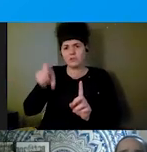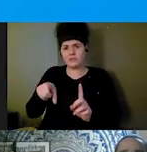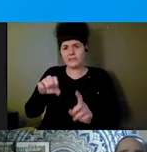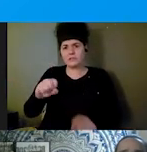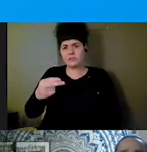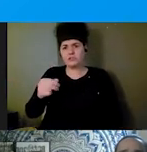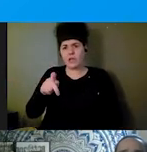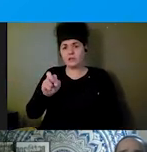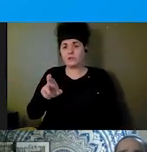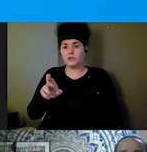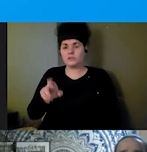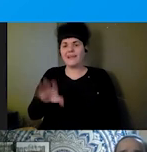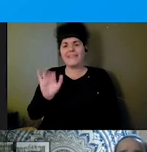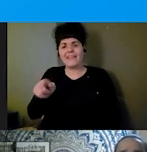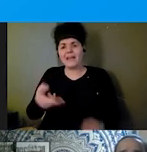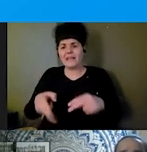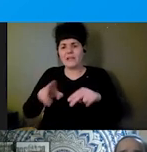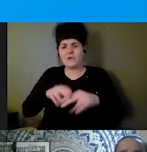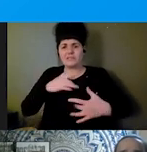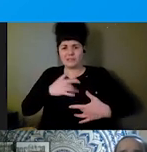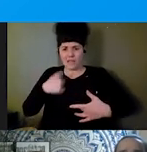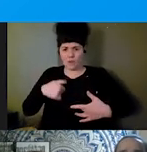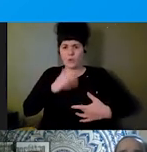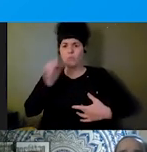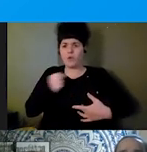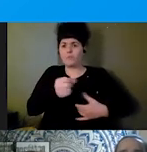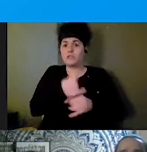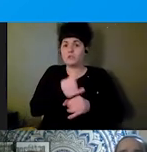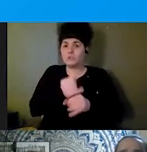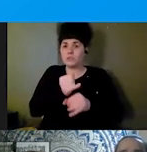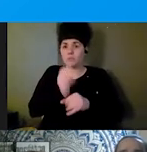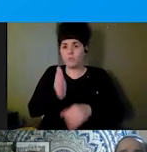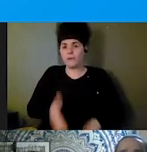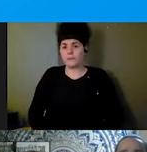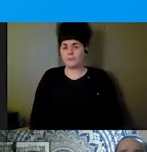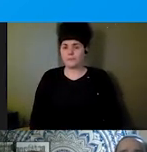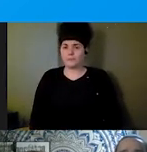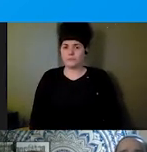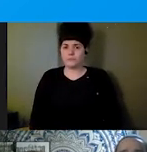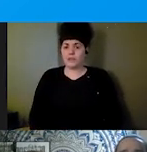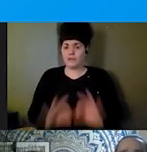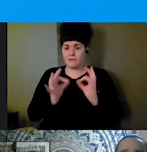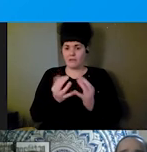we go to institutions. Separating from family members allow folks to convince us